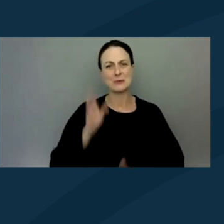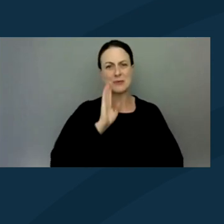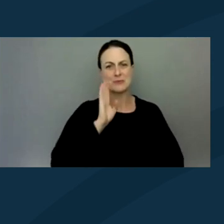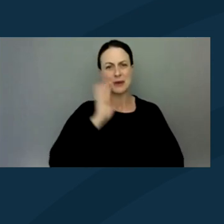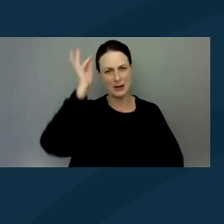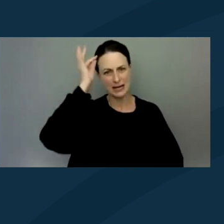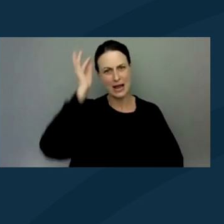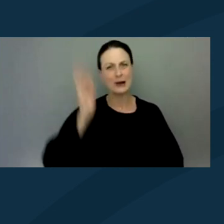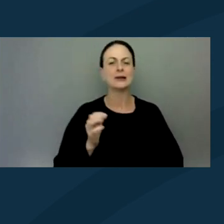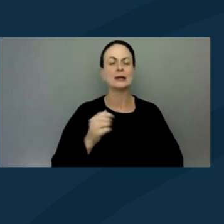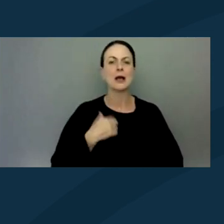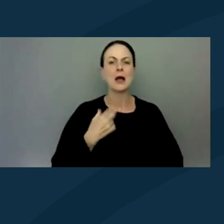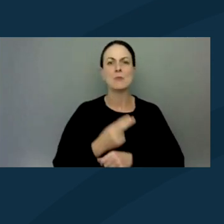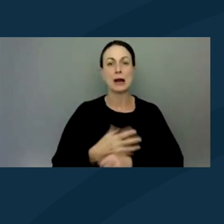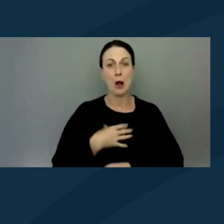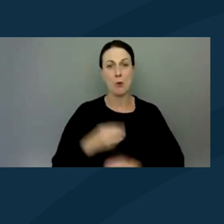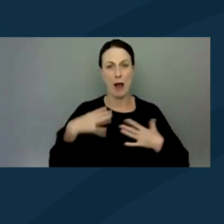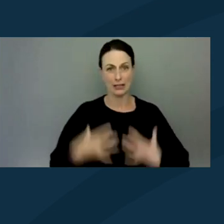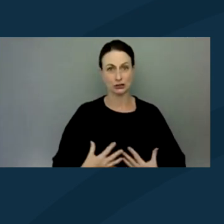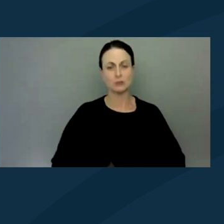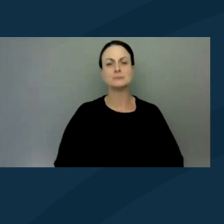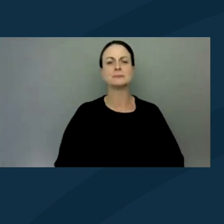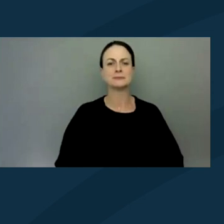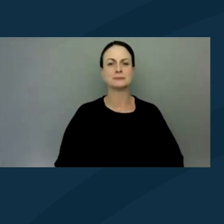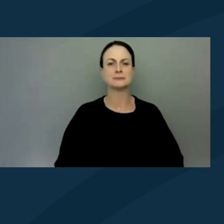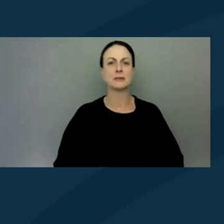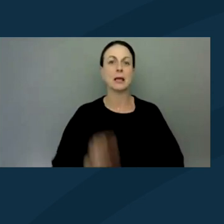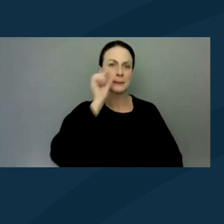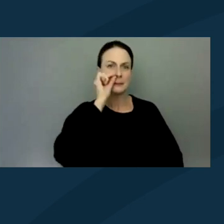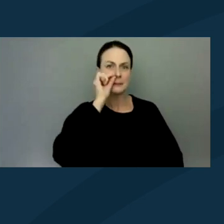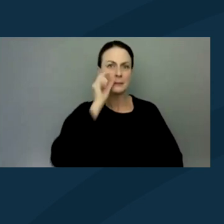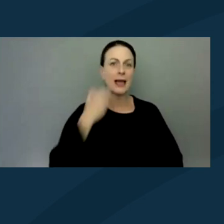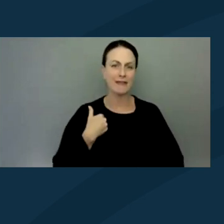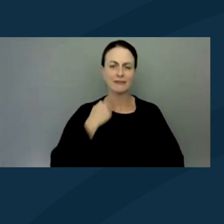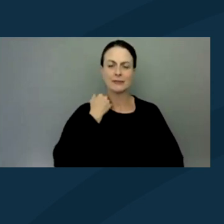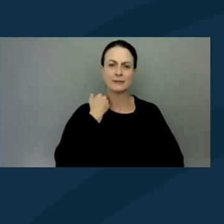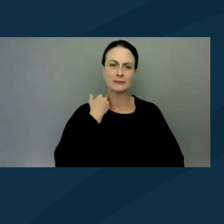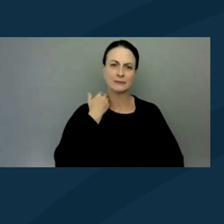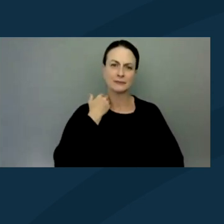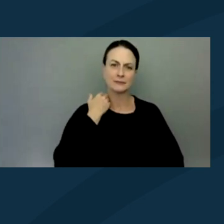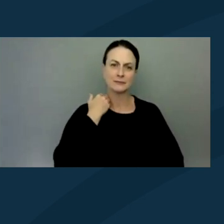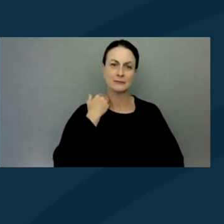I am wearing a white shirt. I've got a little nose ring in and my background is blurred as well.